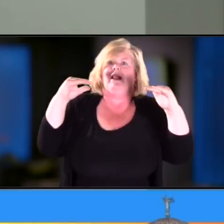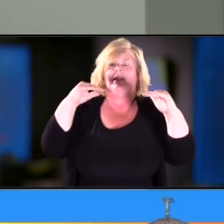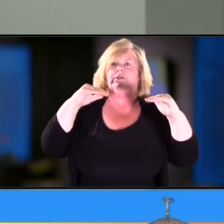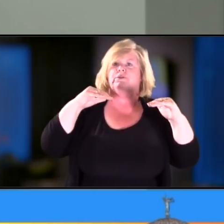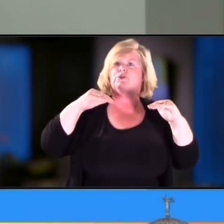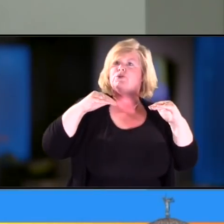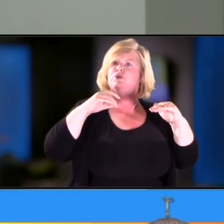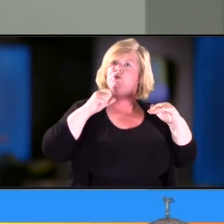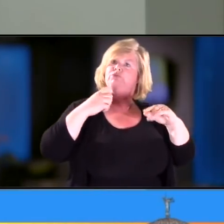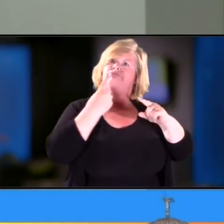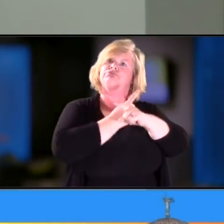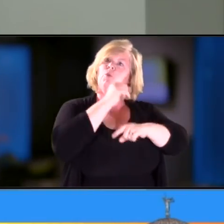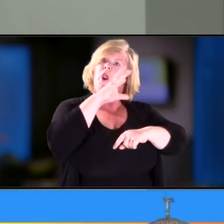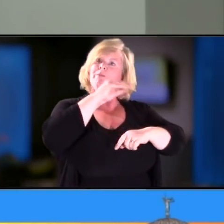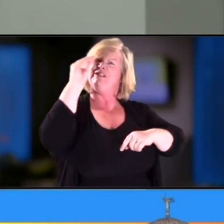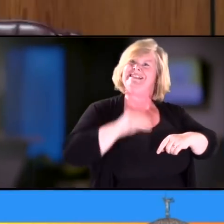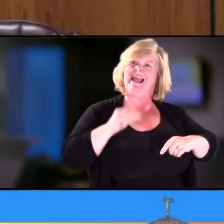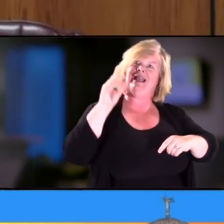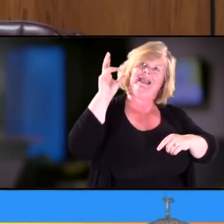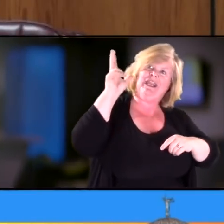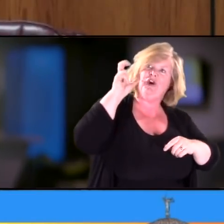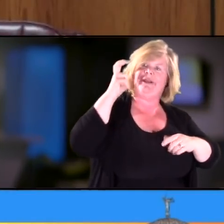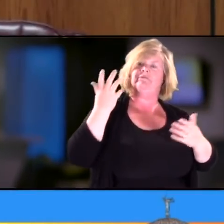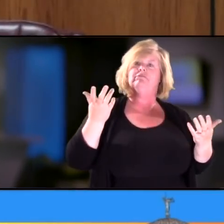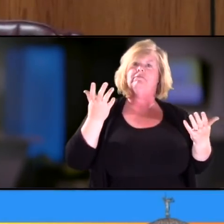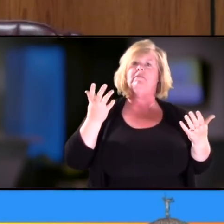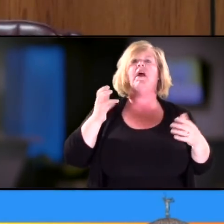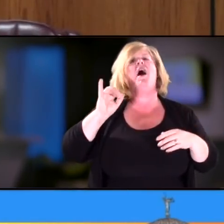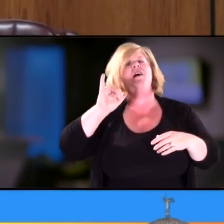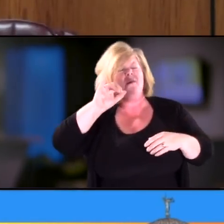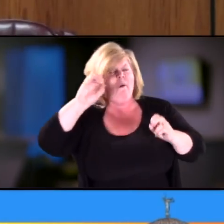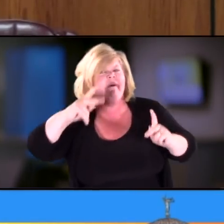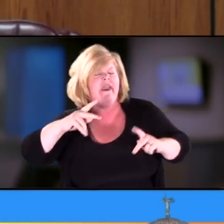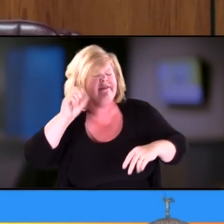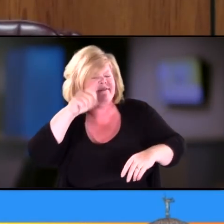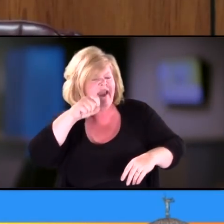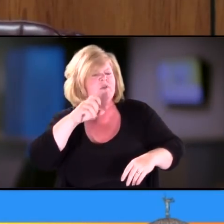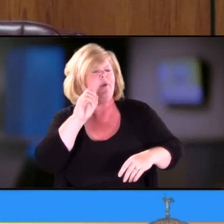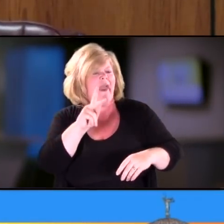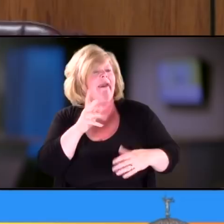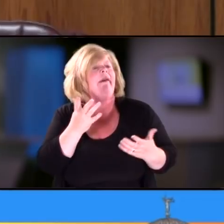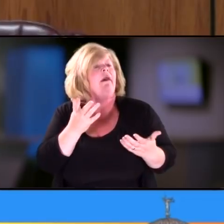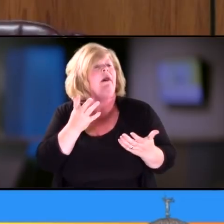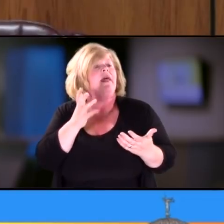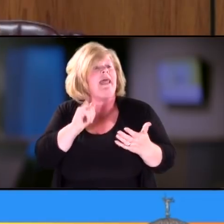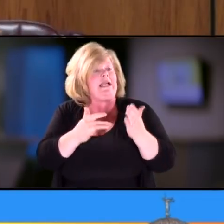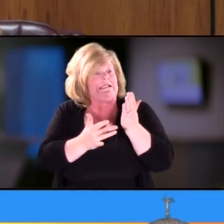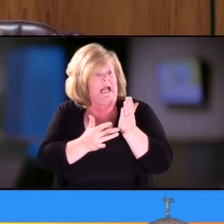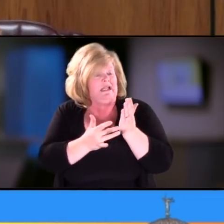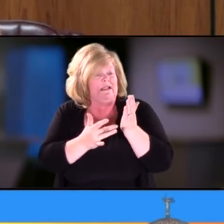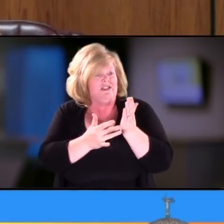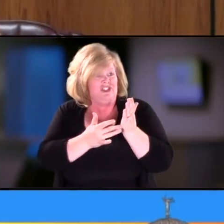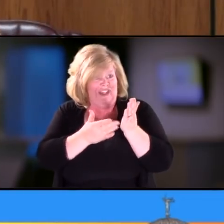Sen. Smith: Sure, and Mr. Chairman I guess that's kind of was wondering even if it's somewhat distorted or very different, does the technology still exist that,